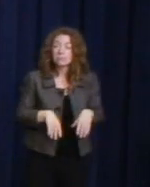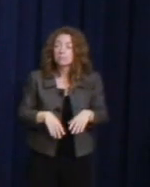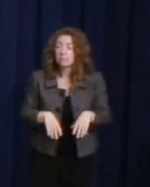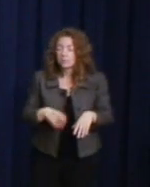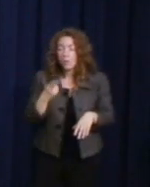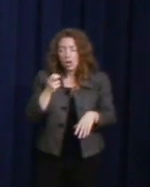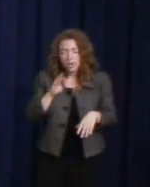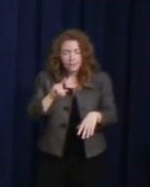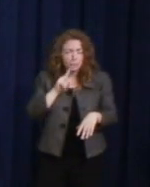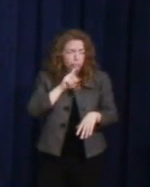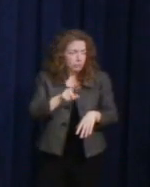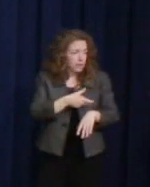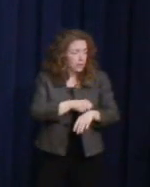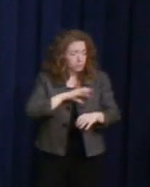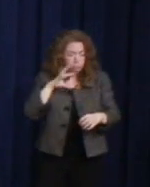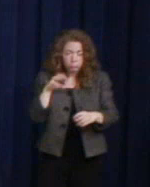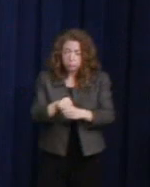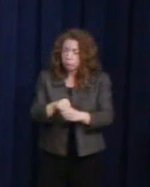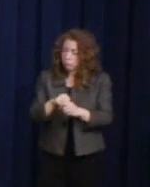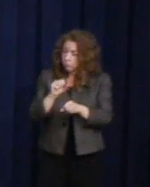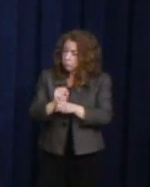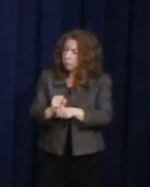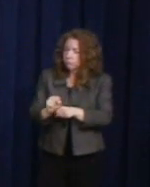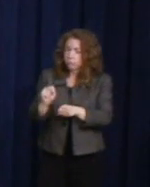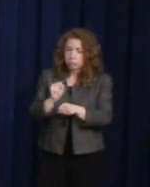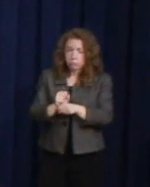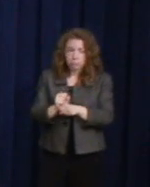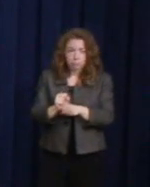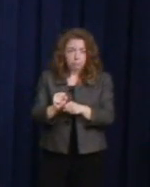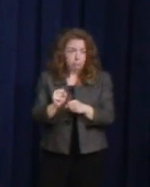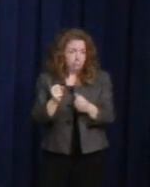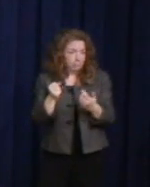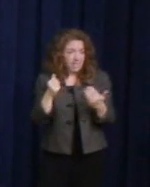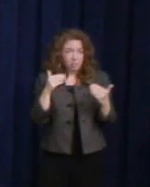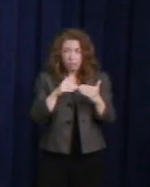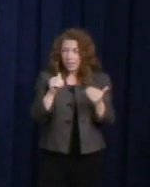Standing here as a United States Senator